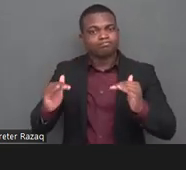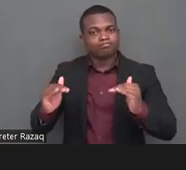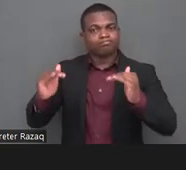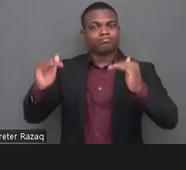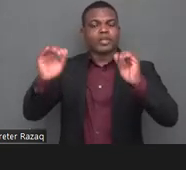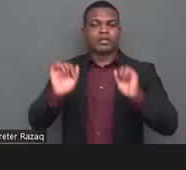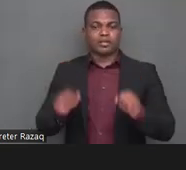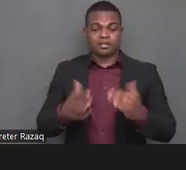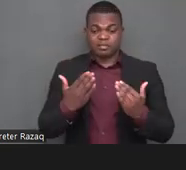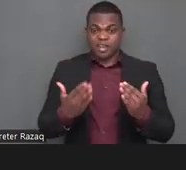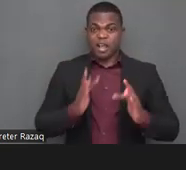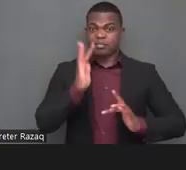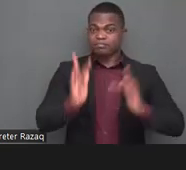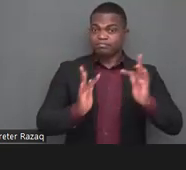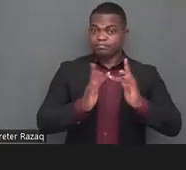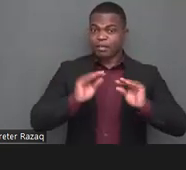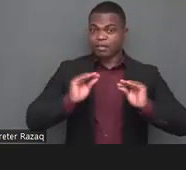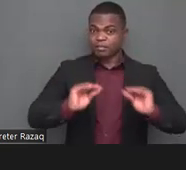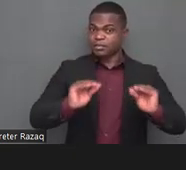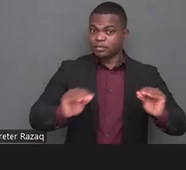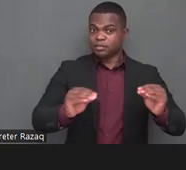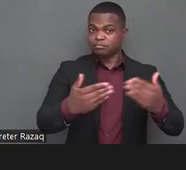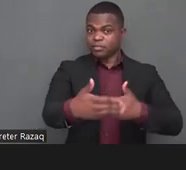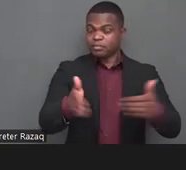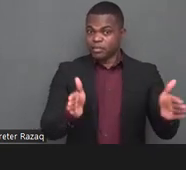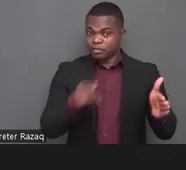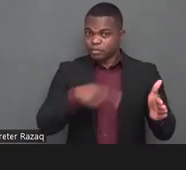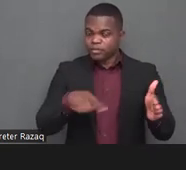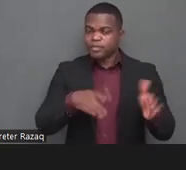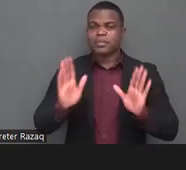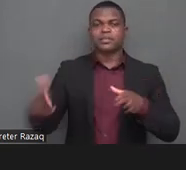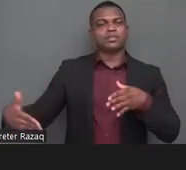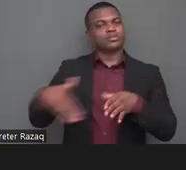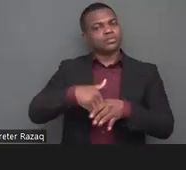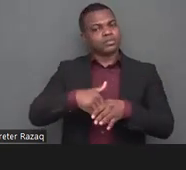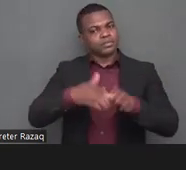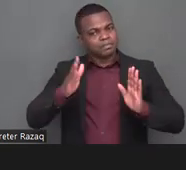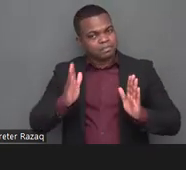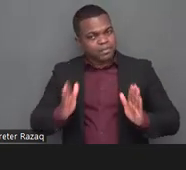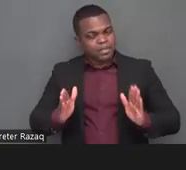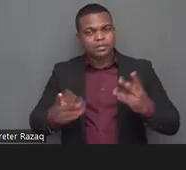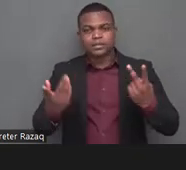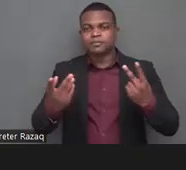platforms online assessments course materials are available and accessible to children with